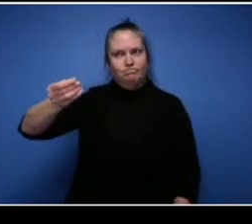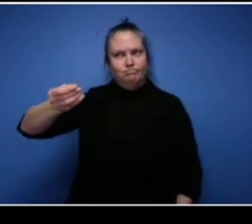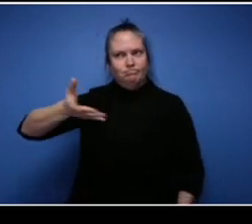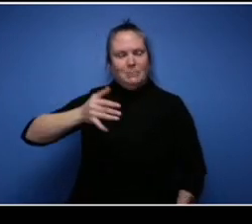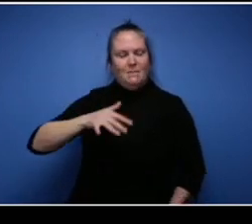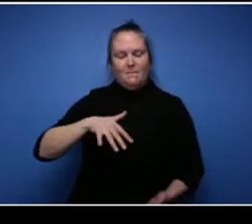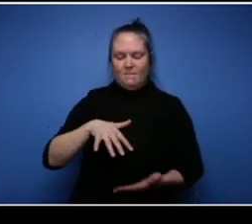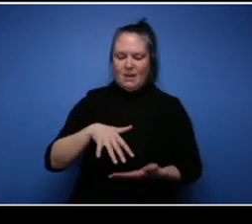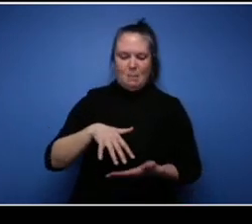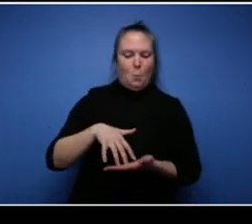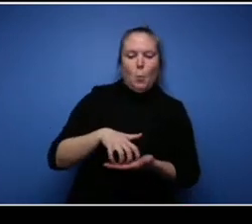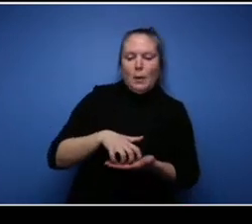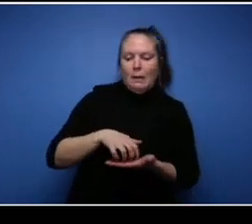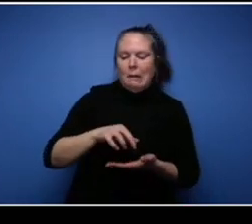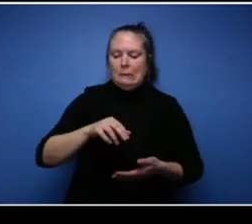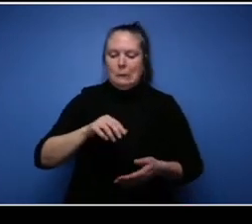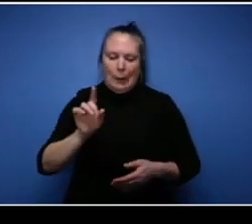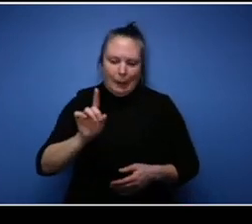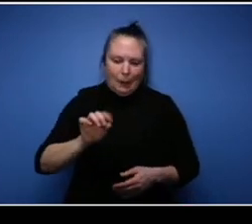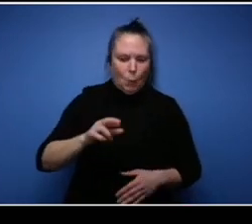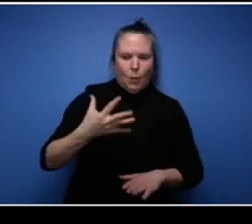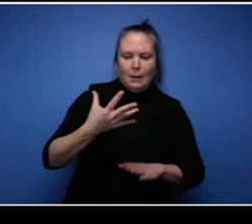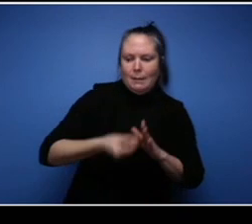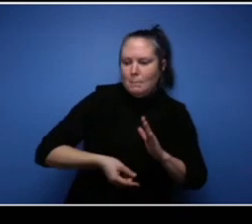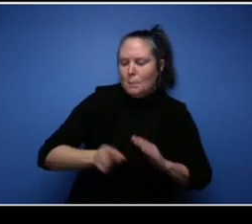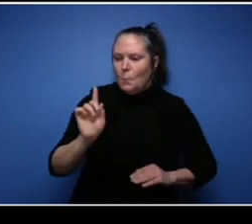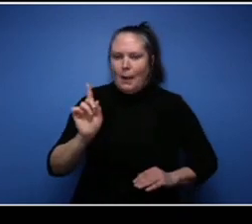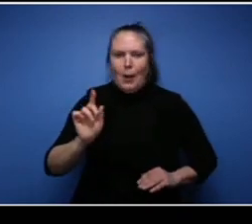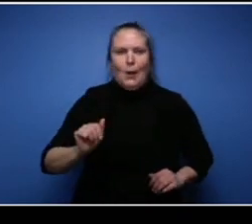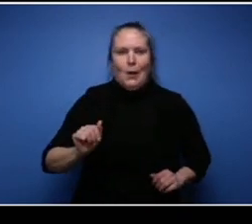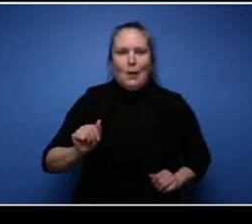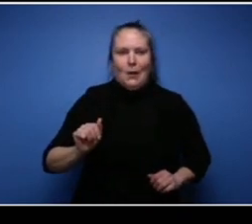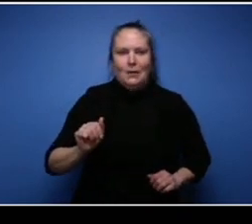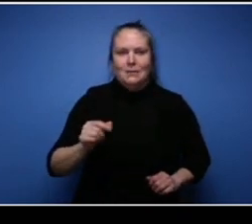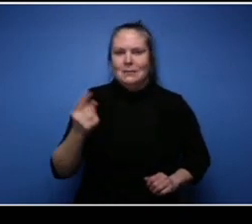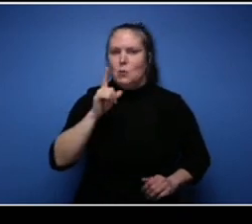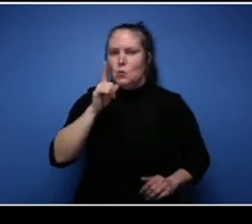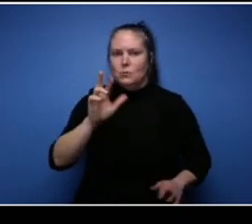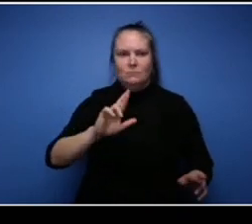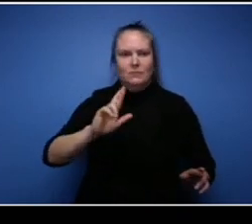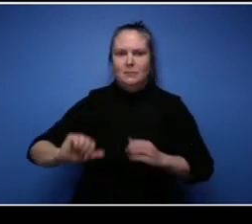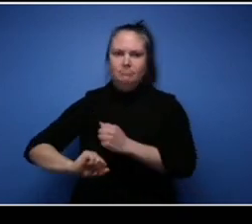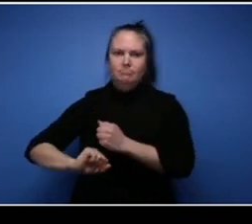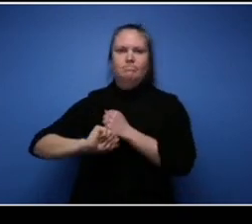just someone that will encourage you and someone who's going to be honest with you and let